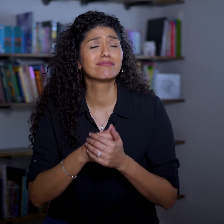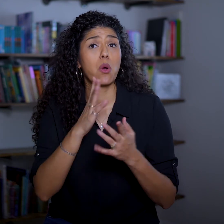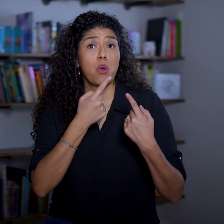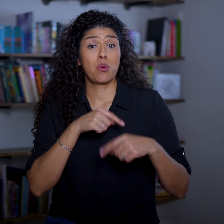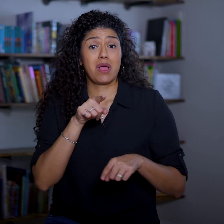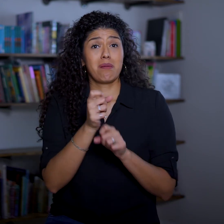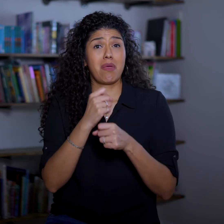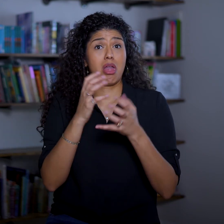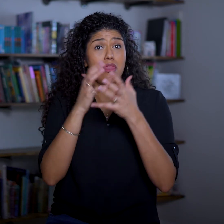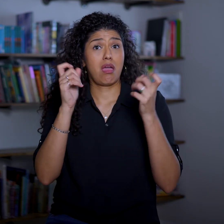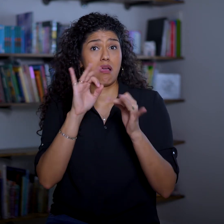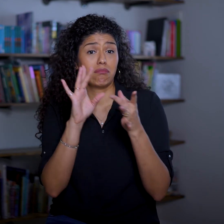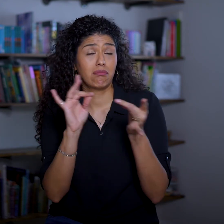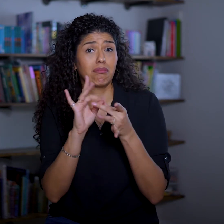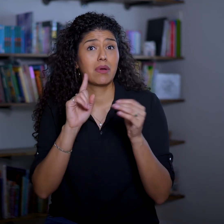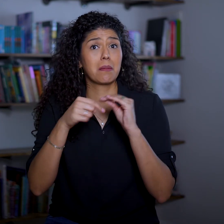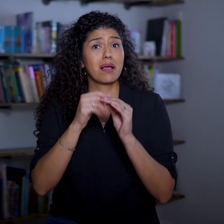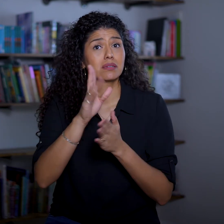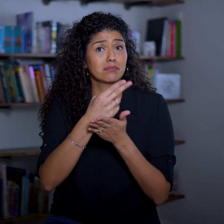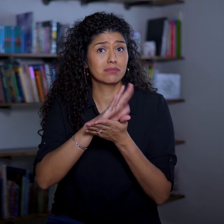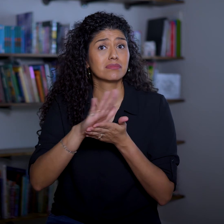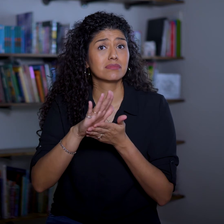While he makes a lot of claims about his righteousness,